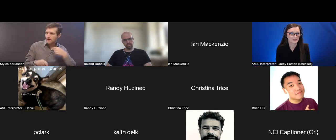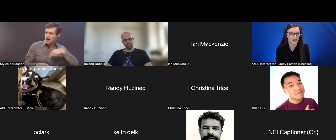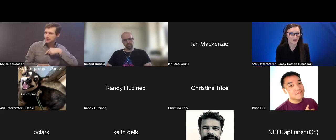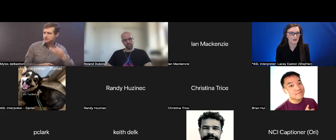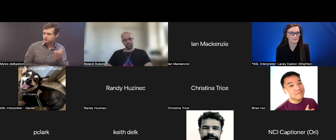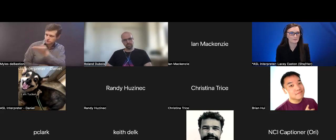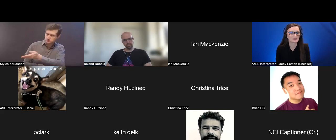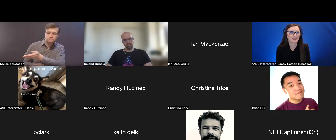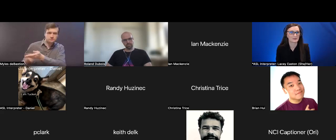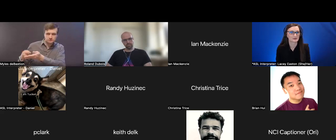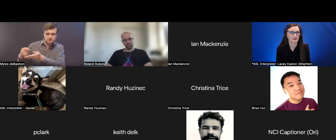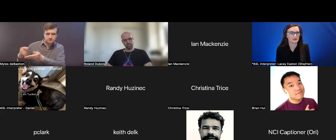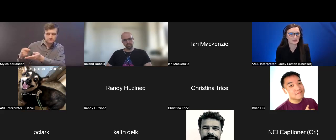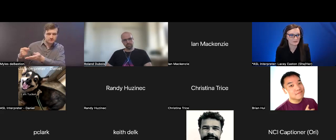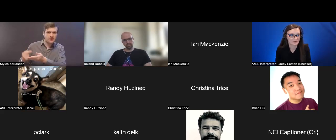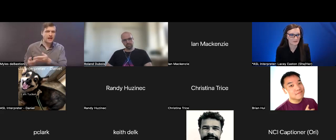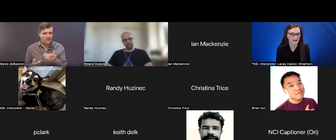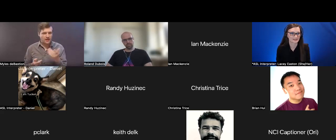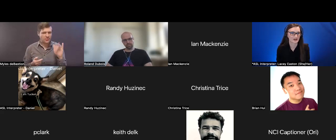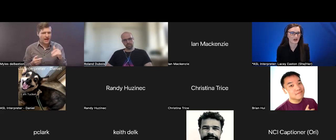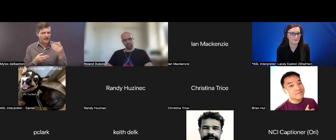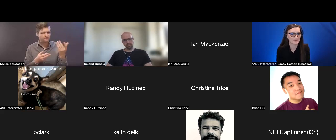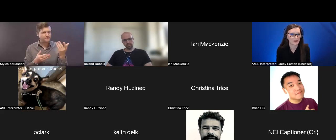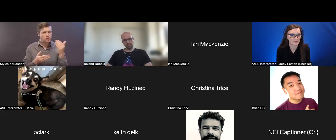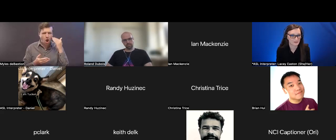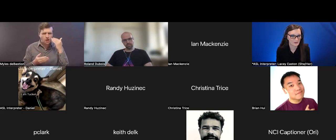I want people to be able to learn from us and to copy our approaches.